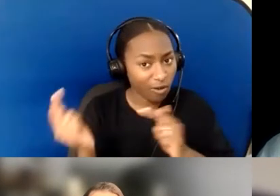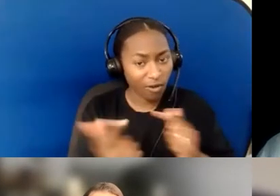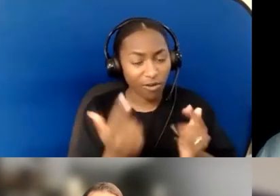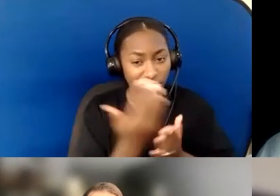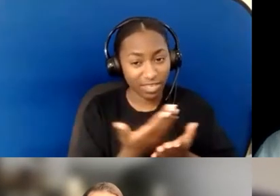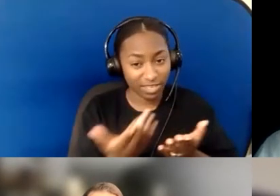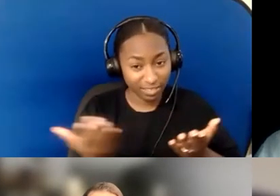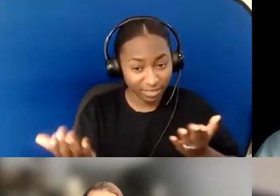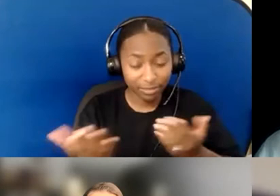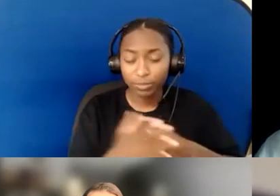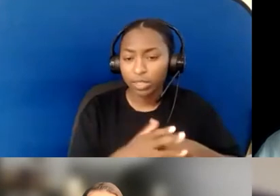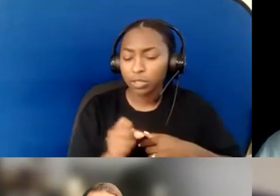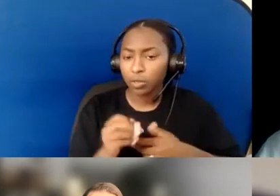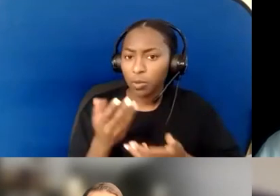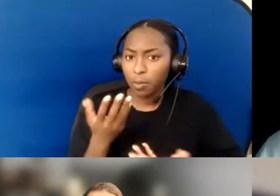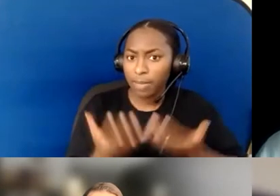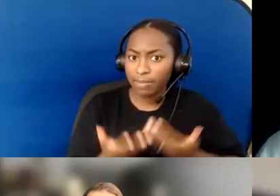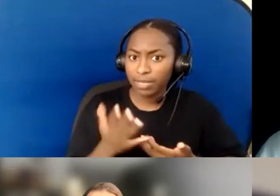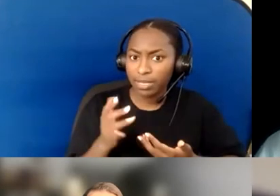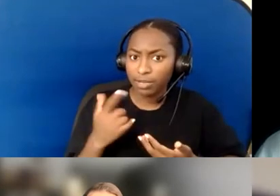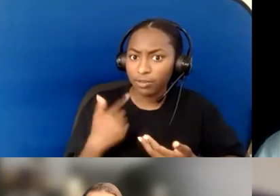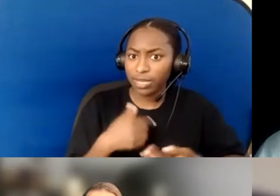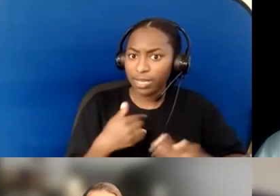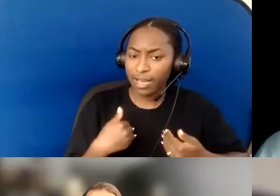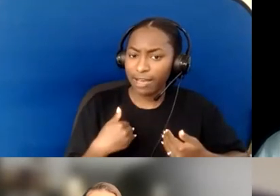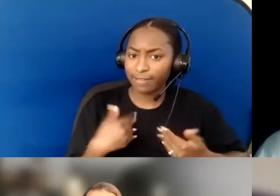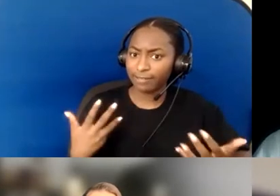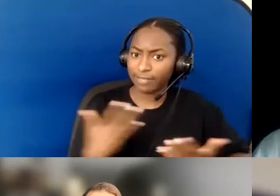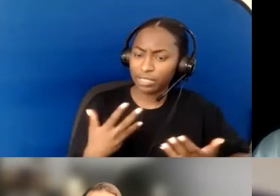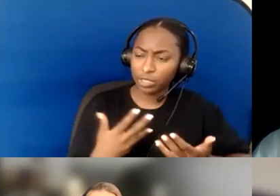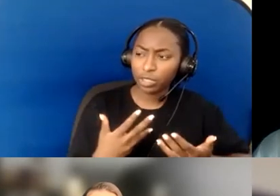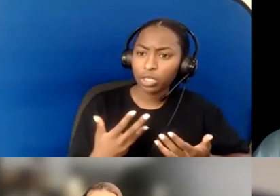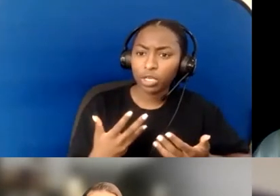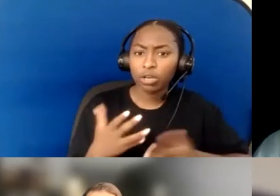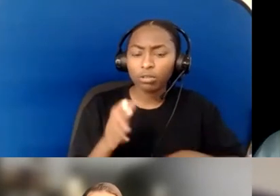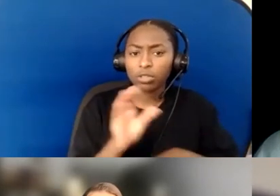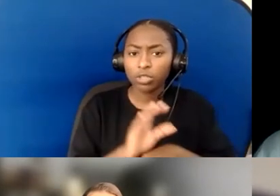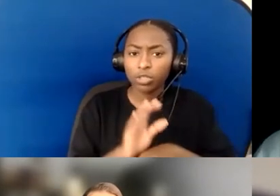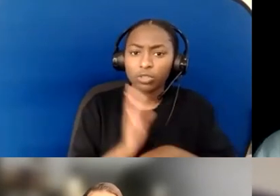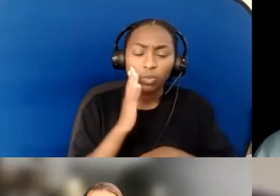"anti-ableist things here, so good for us. "What else is on the agenda and in the budget?" Right?